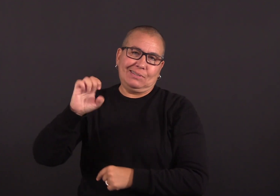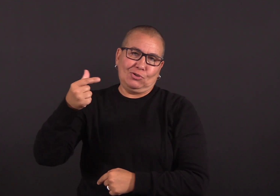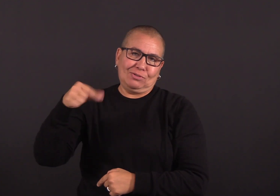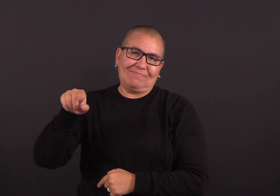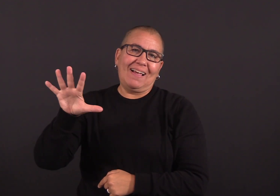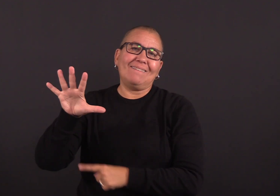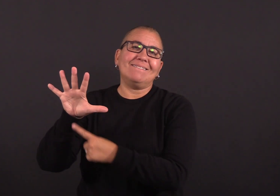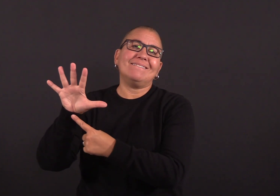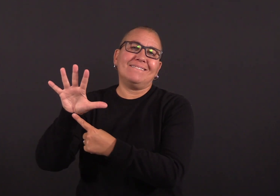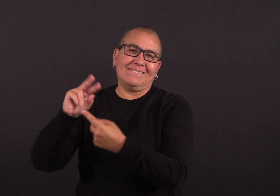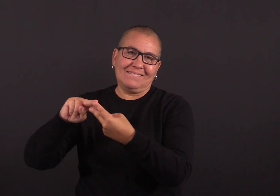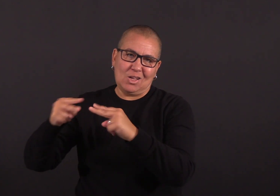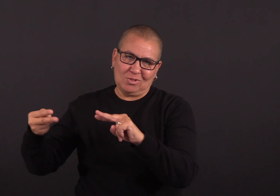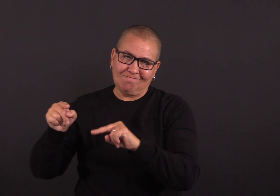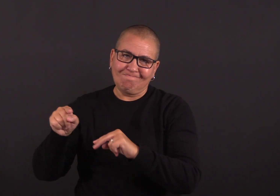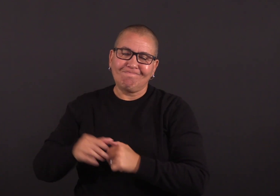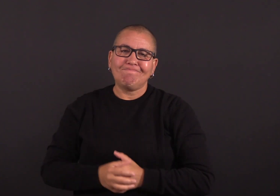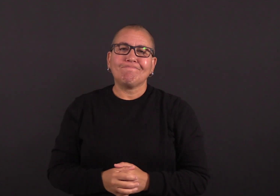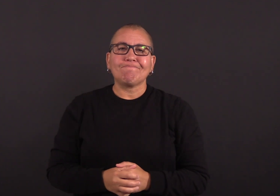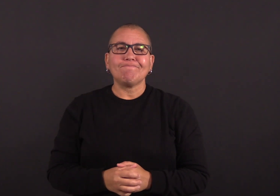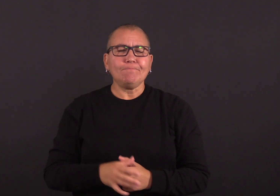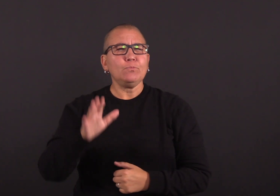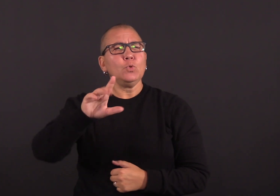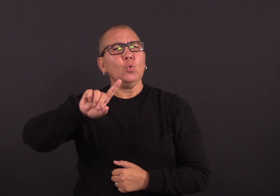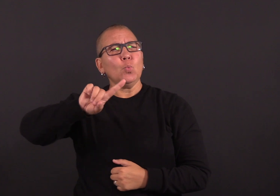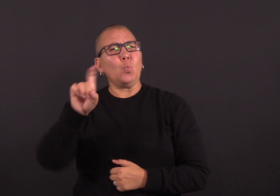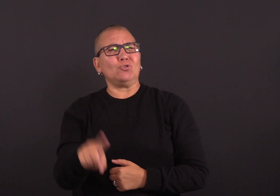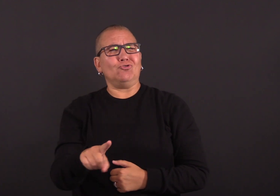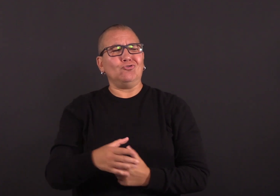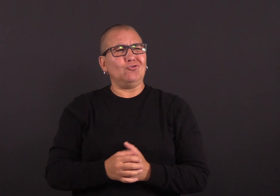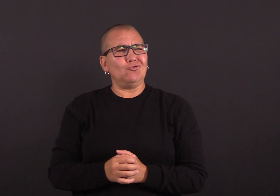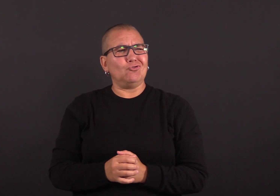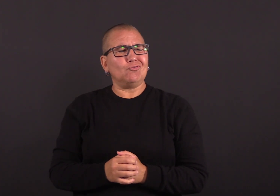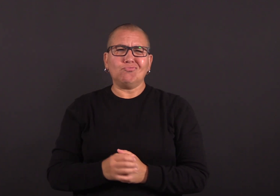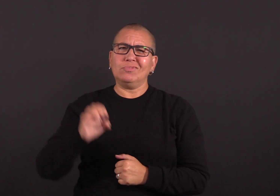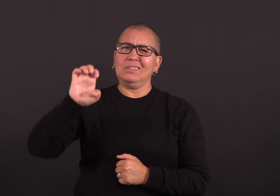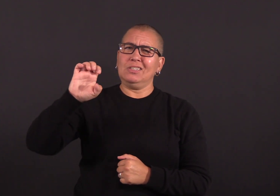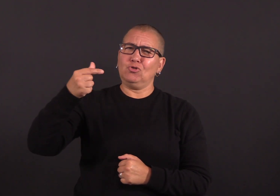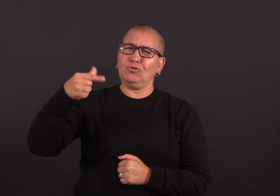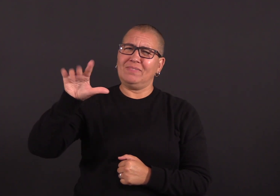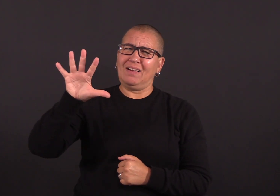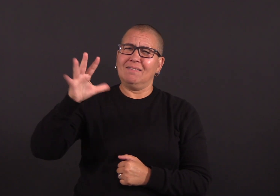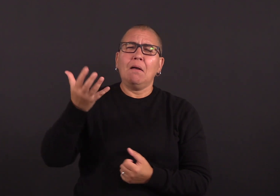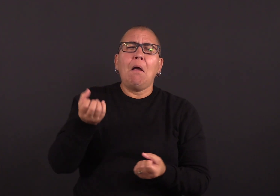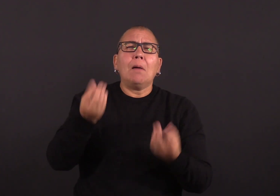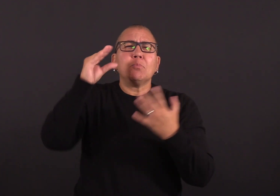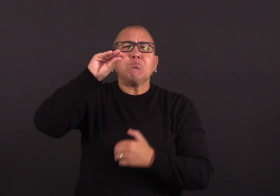summer uptick in COVID-19 cases and shared what we need to know about EG.5.